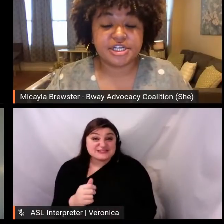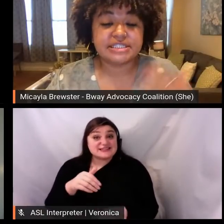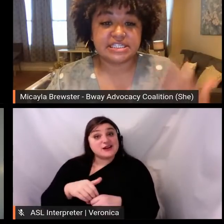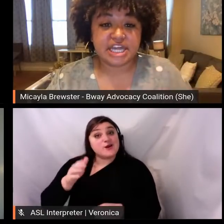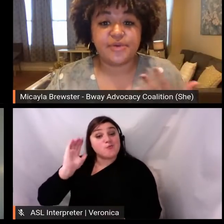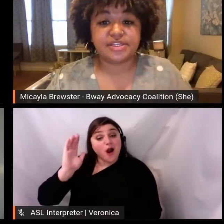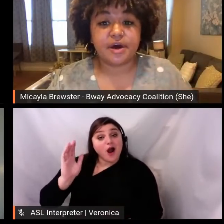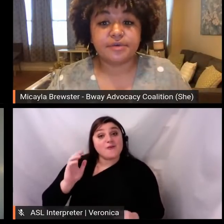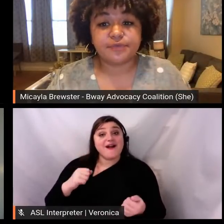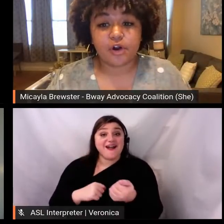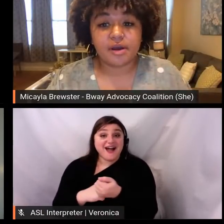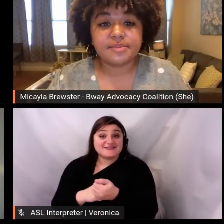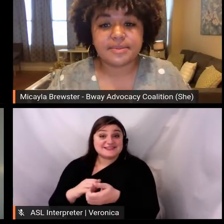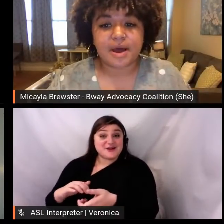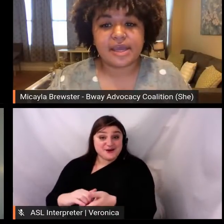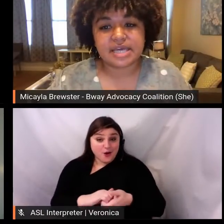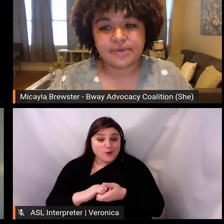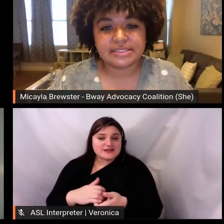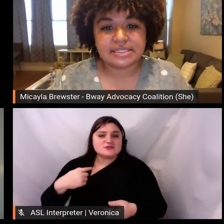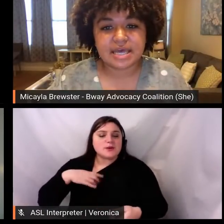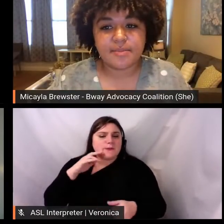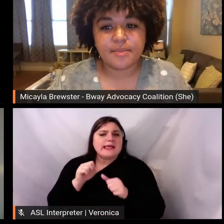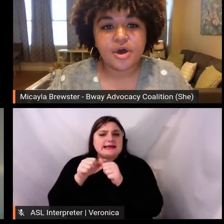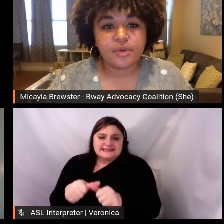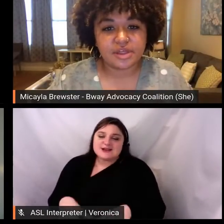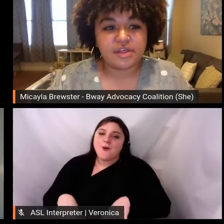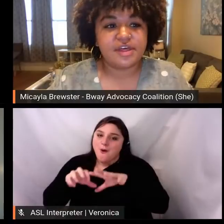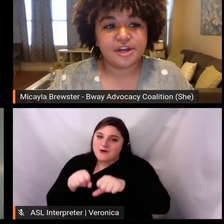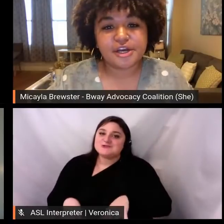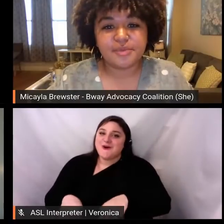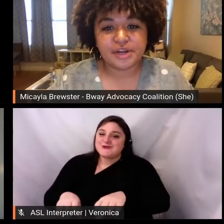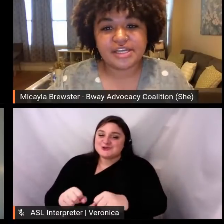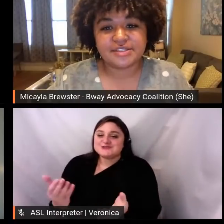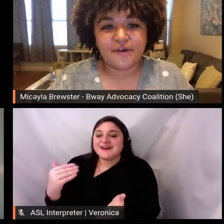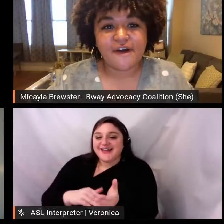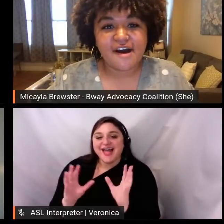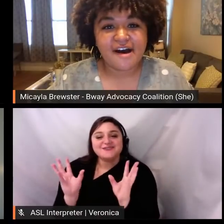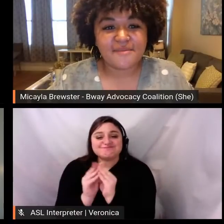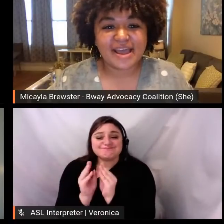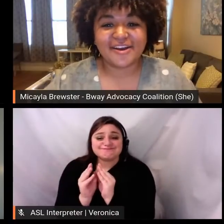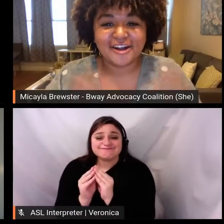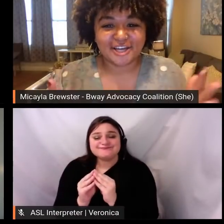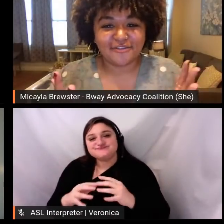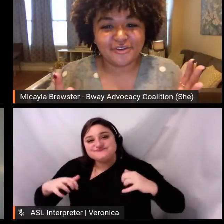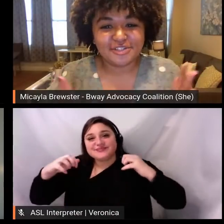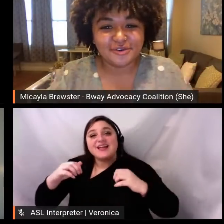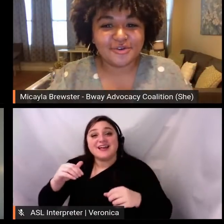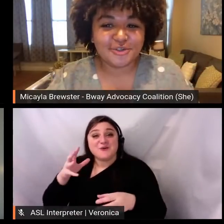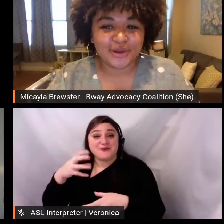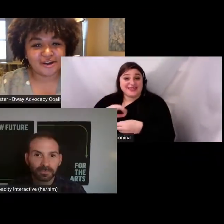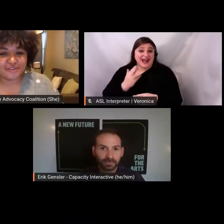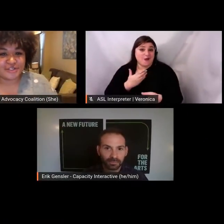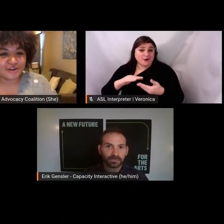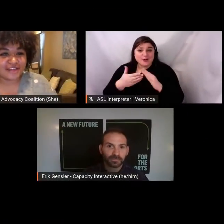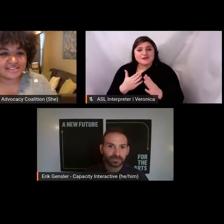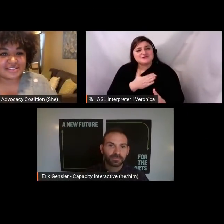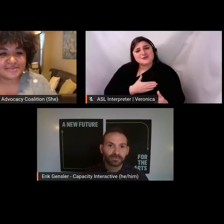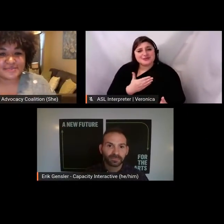Coalition is continuing to host forums about antiracism within the theater community. So. I encourage all of you to join our future events.